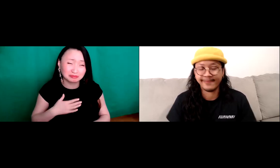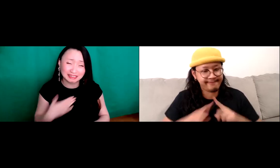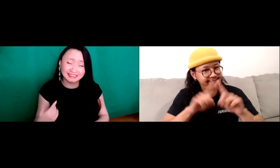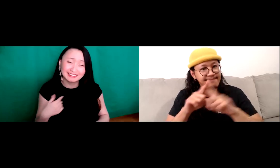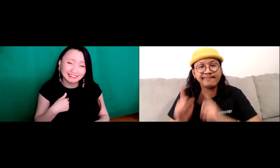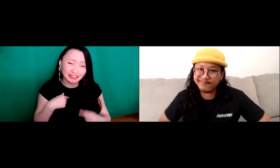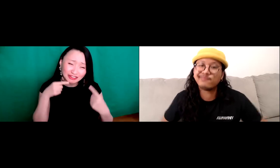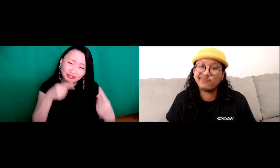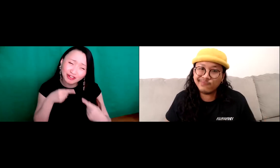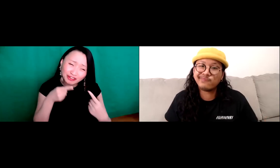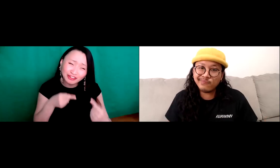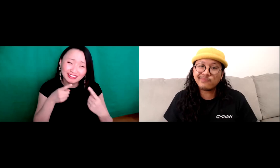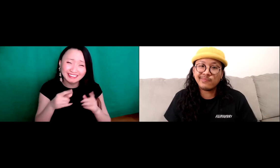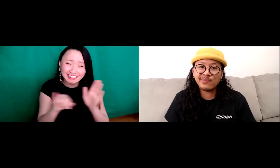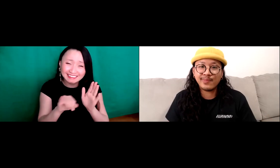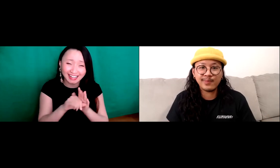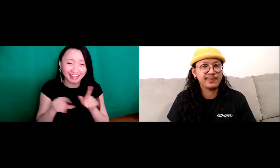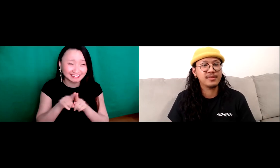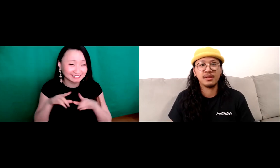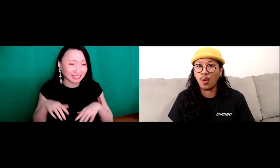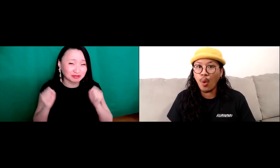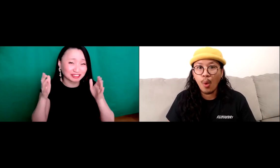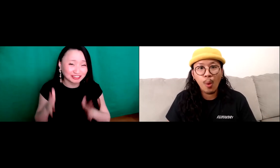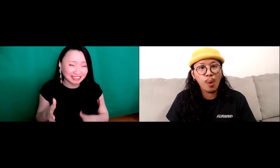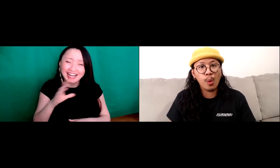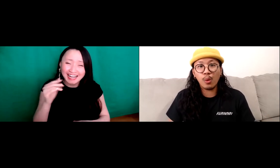as we will see, everybody has is on their own journey and has their own struggles for